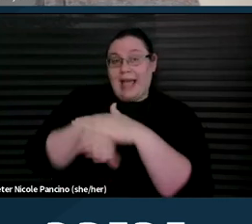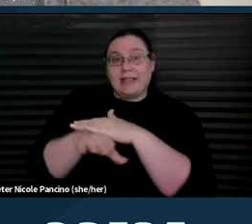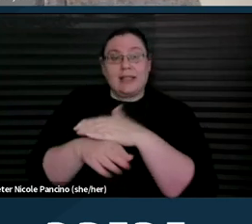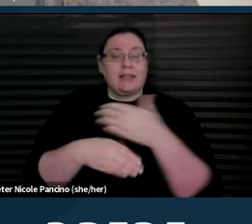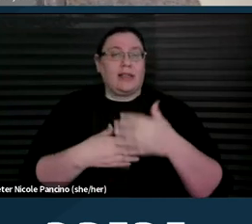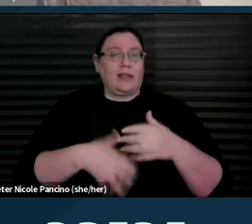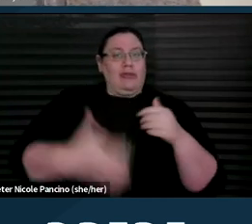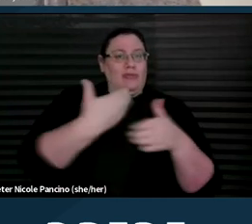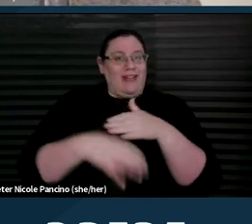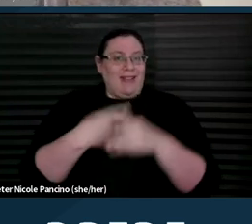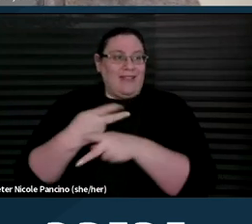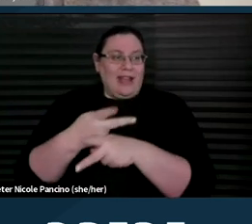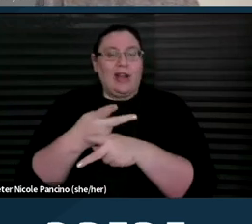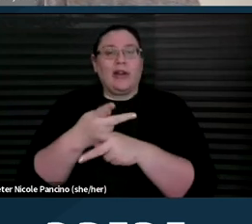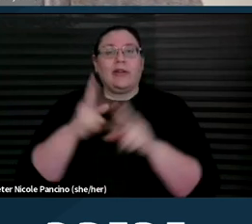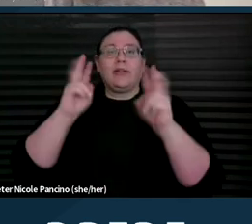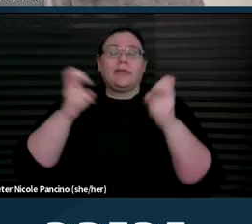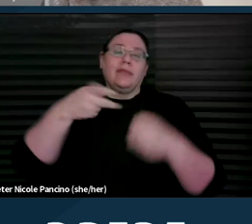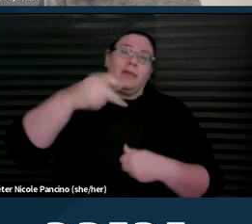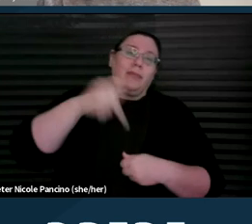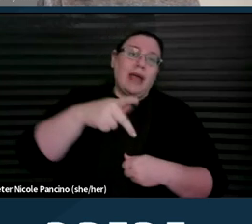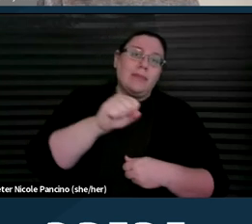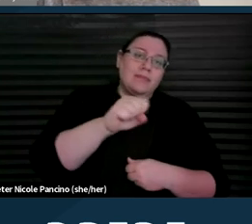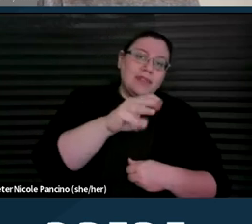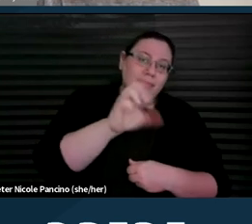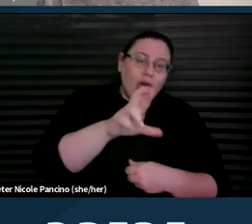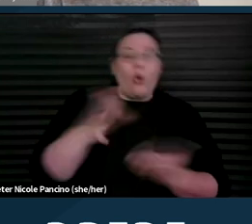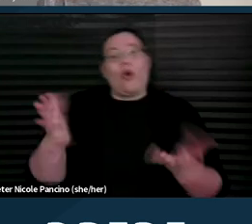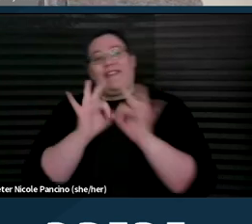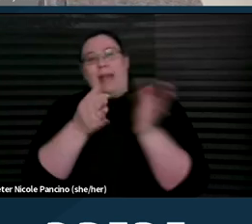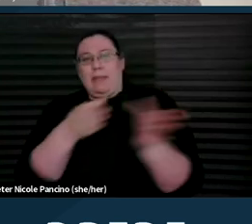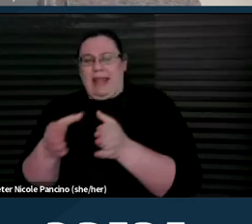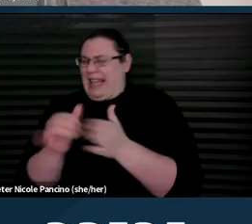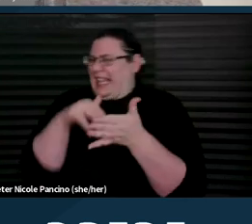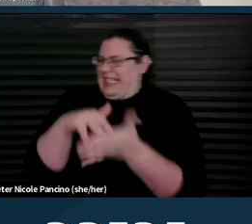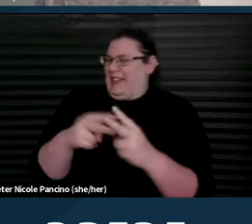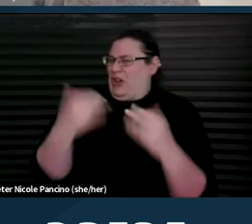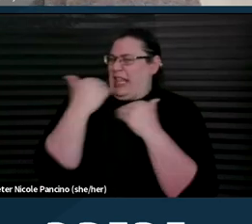which was defined as a pap smear or family planning. So it was a limited study for people with disabilities.